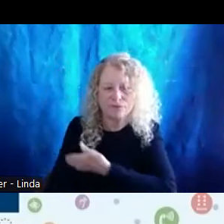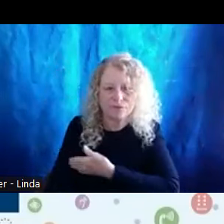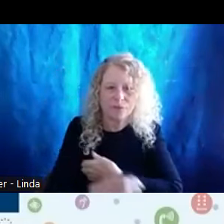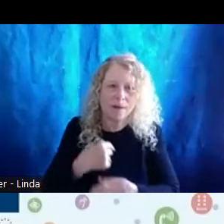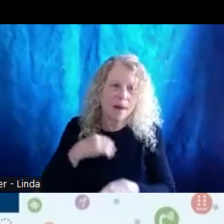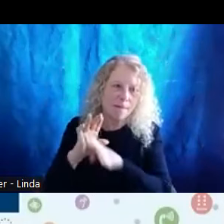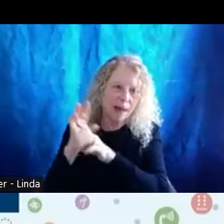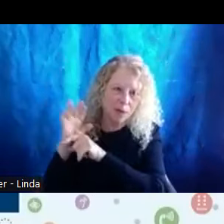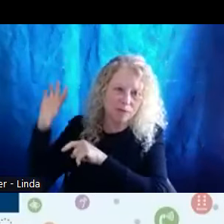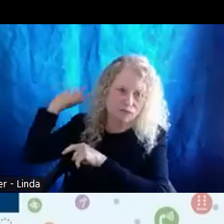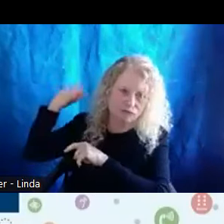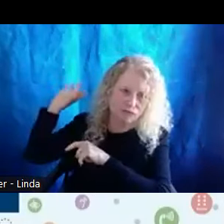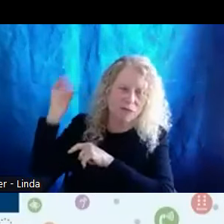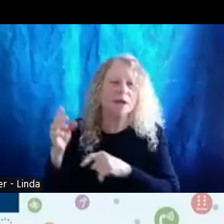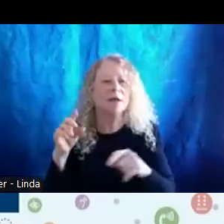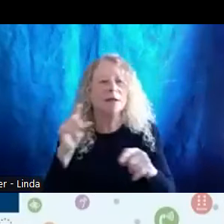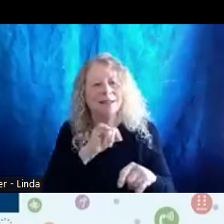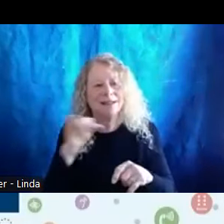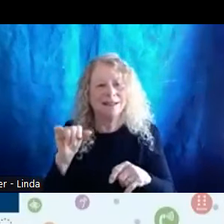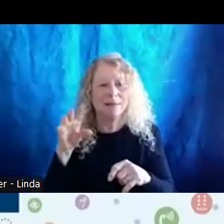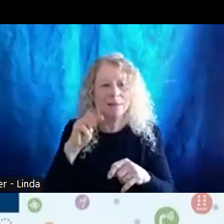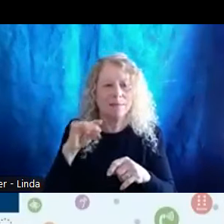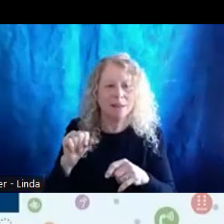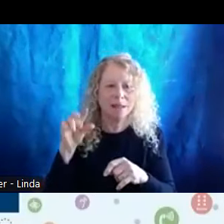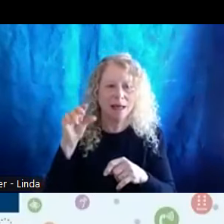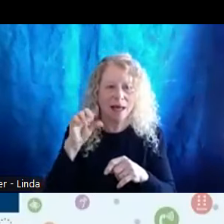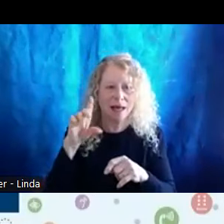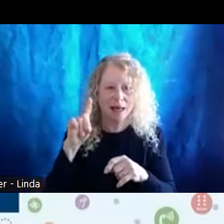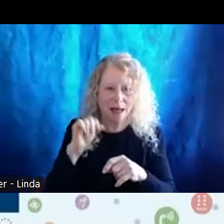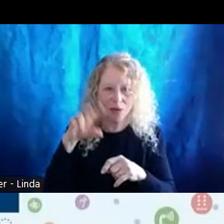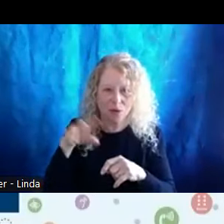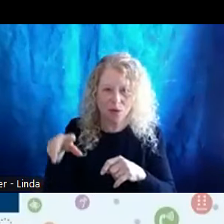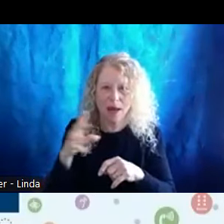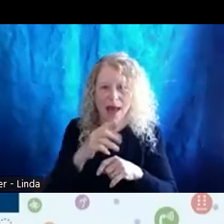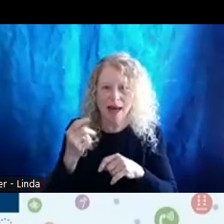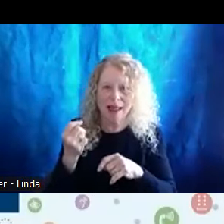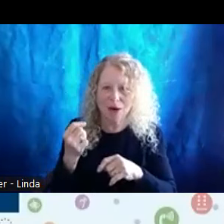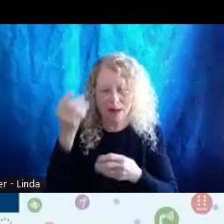the 33rd anniversary of the American with Disabilities Act and includes a little bit of information about